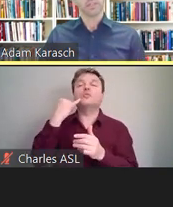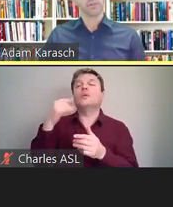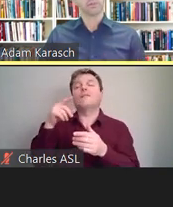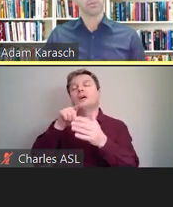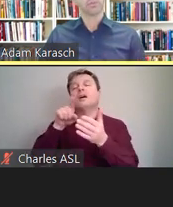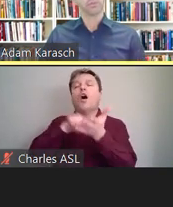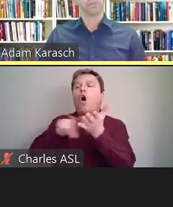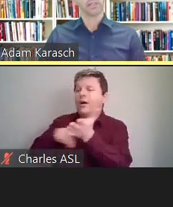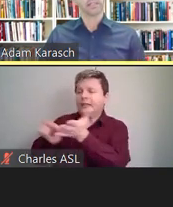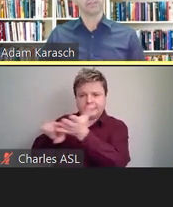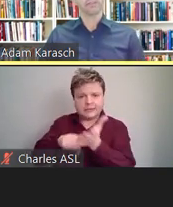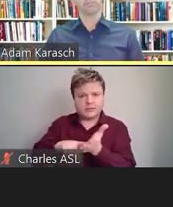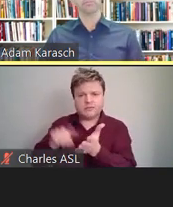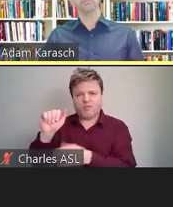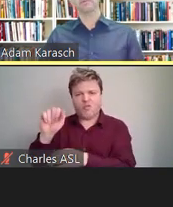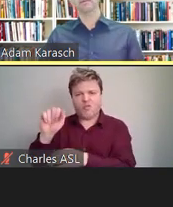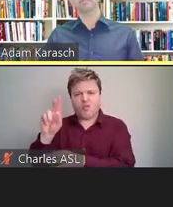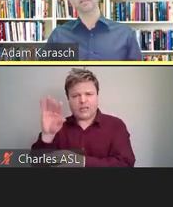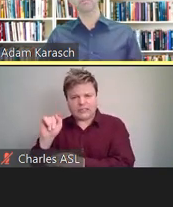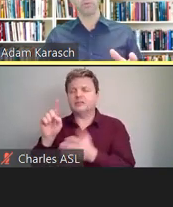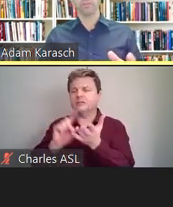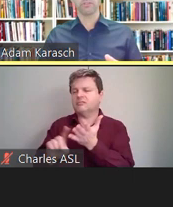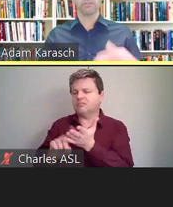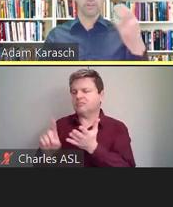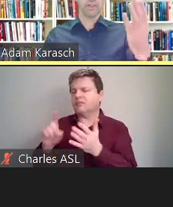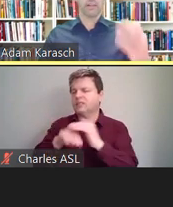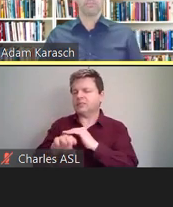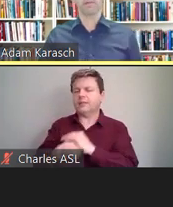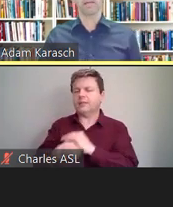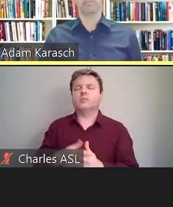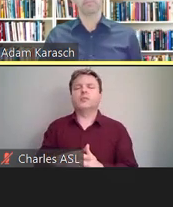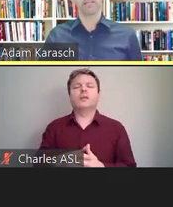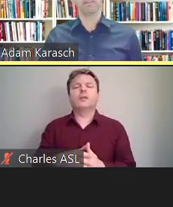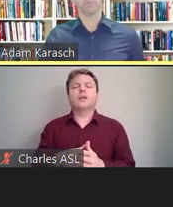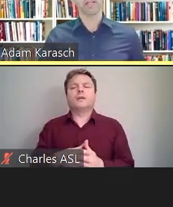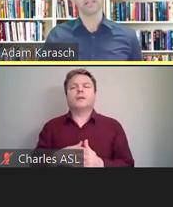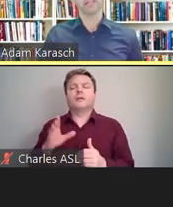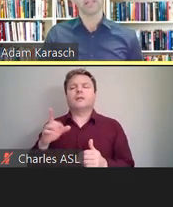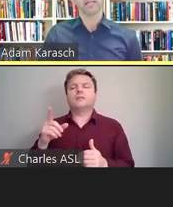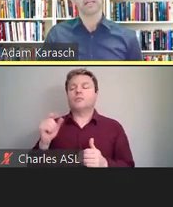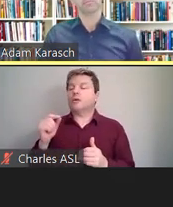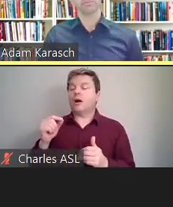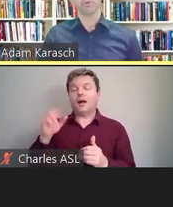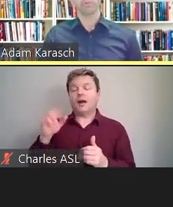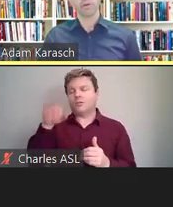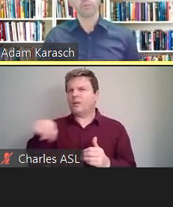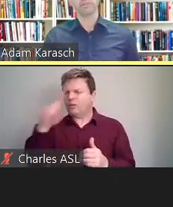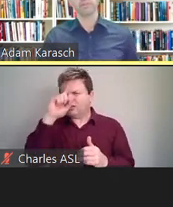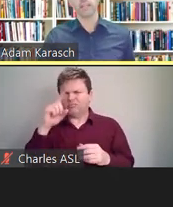So now, I might have raised some questions here and Mike as well, but don't worry we'll be digging